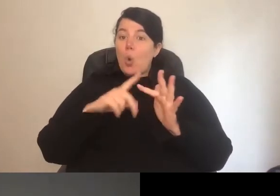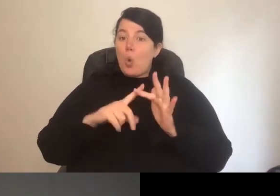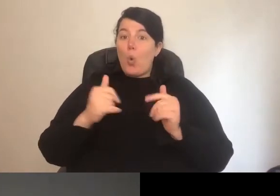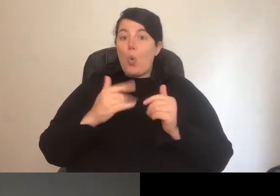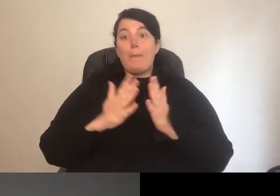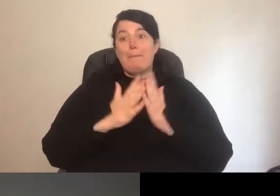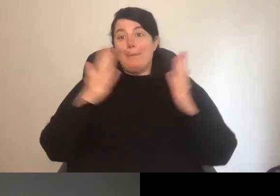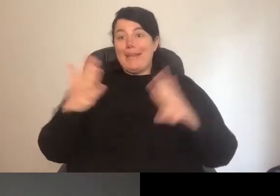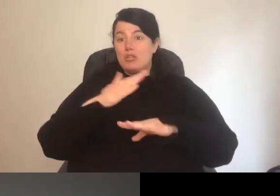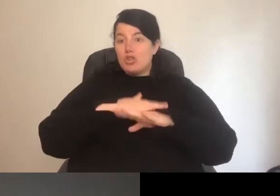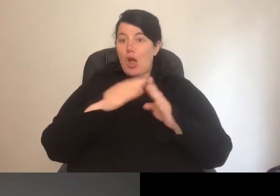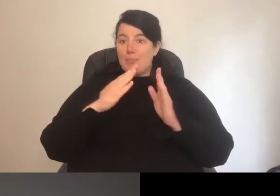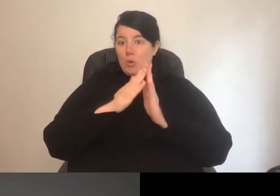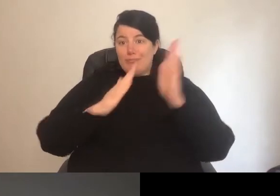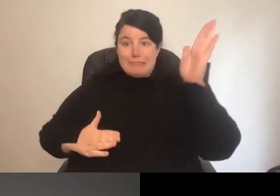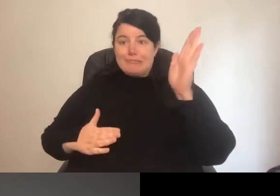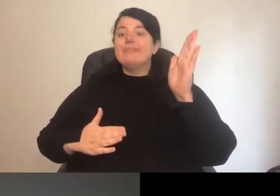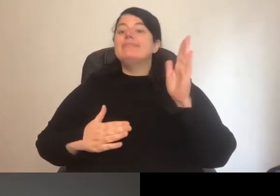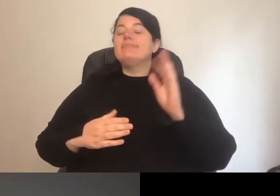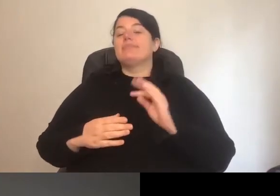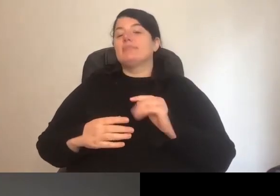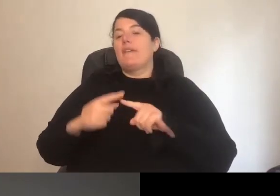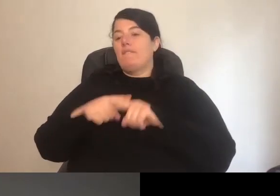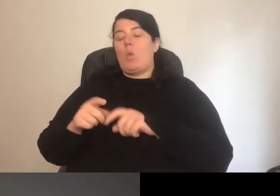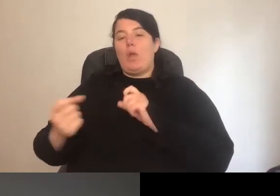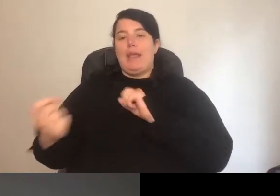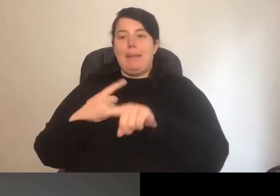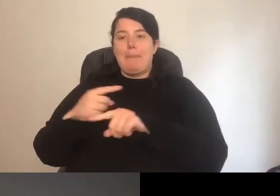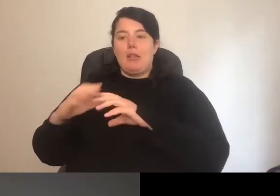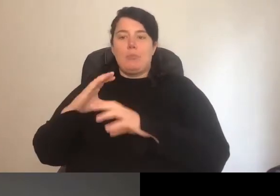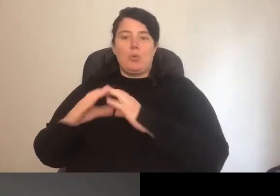zone areas, really focus on that asynchronise communication. Instead